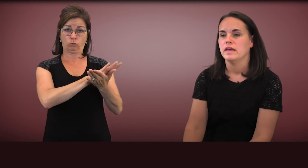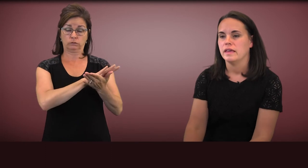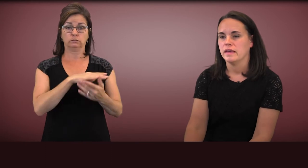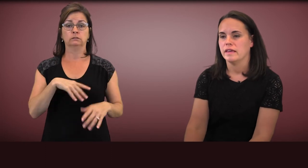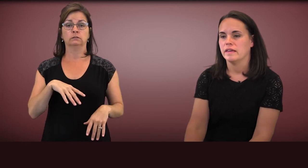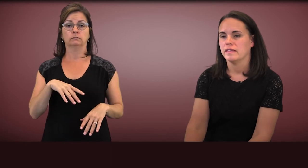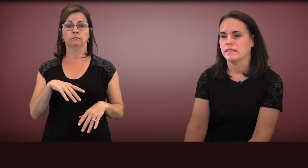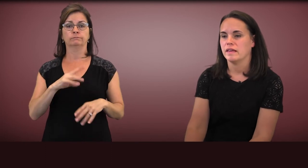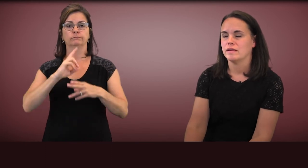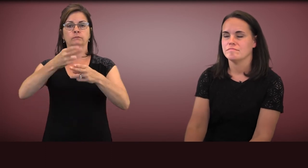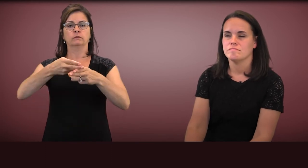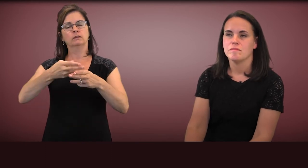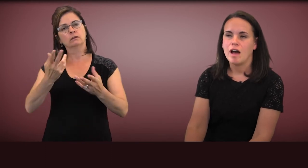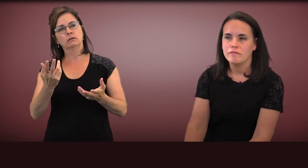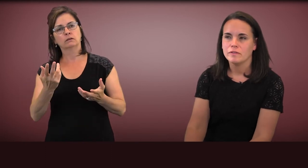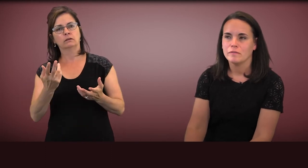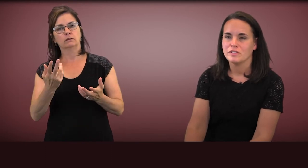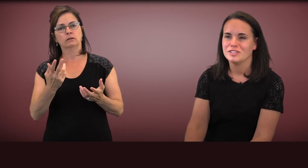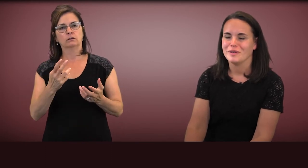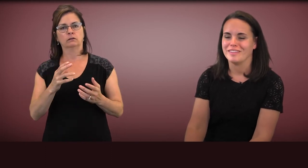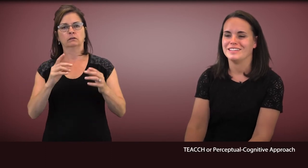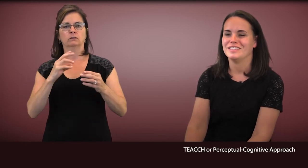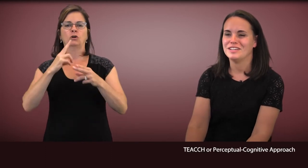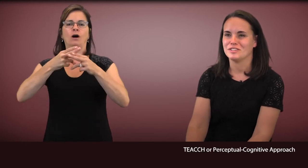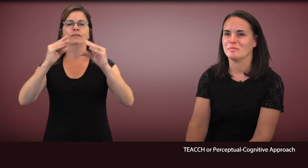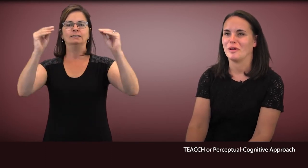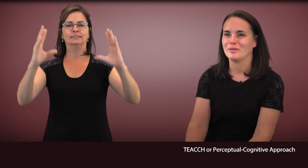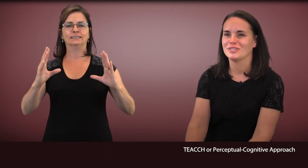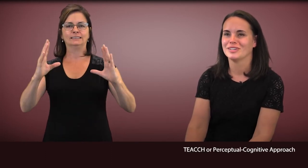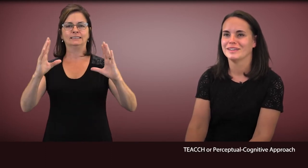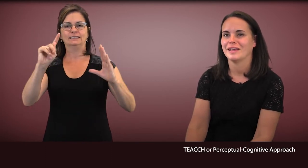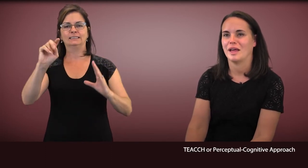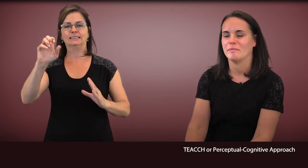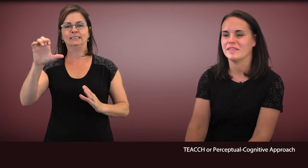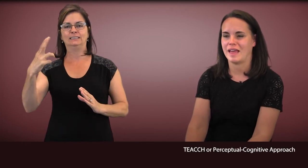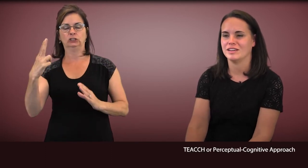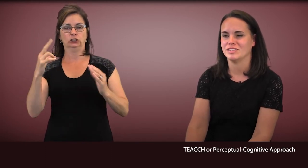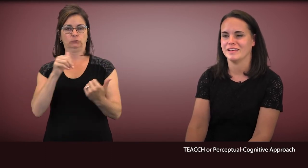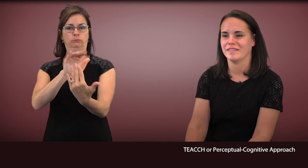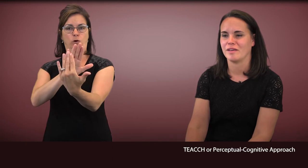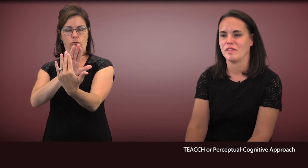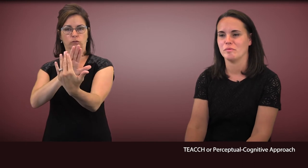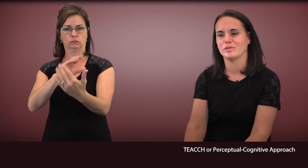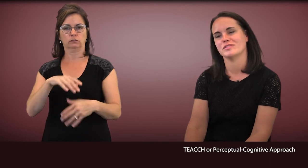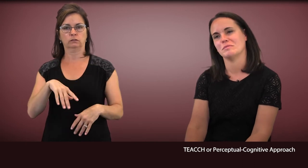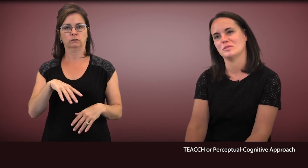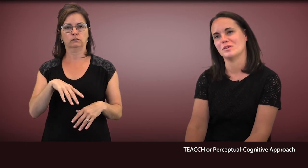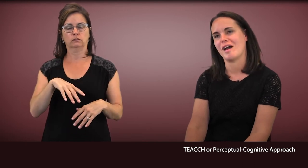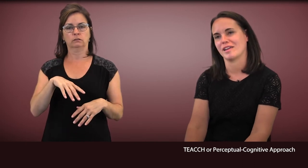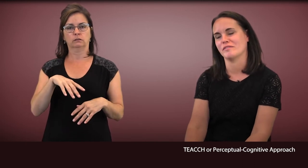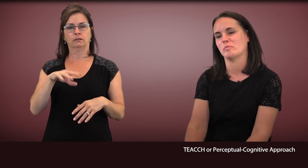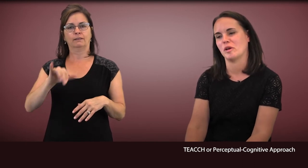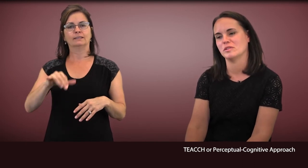is often referred to as the TEACCH Approach. This actually is called the Perceptual Cognitive Approach,